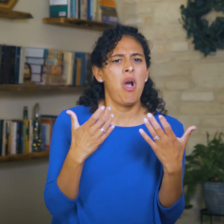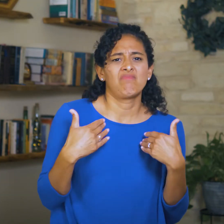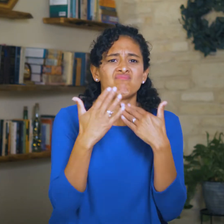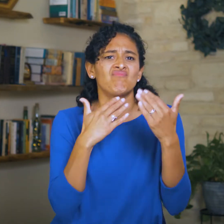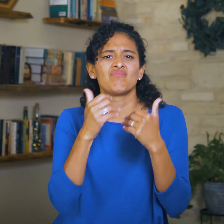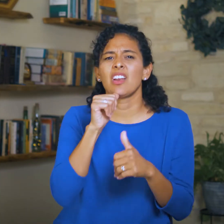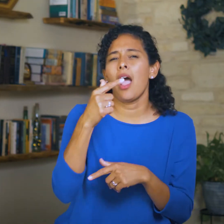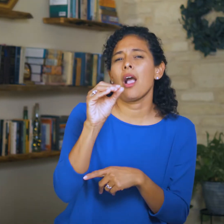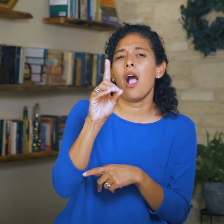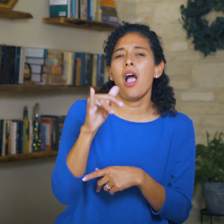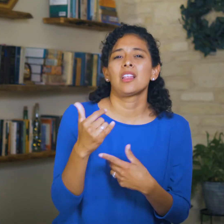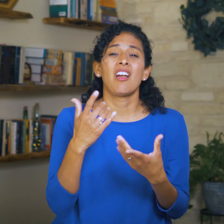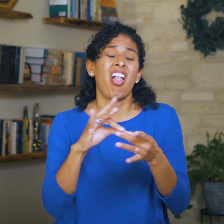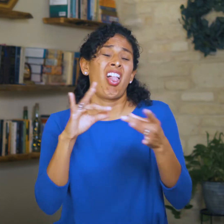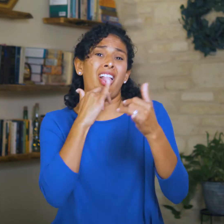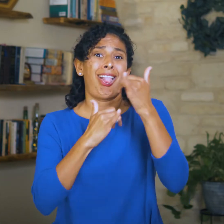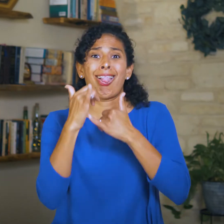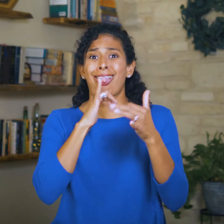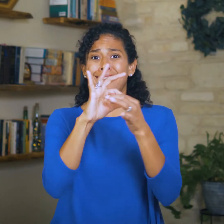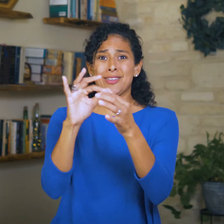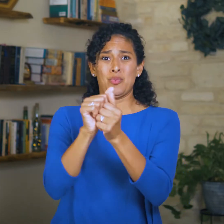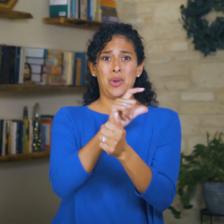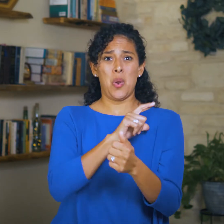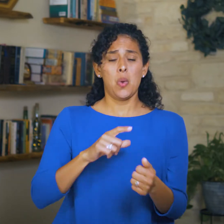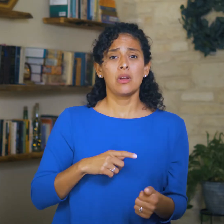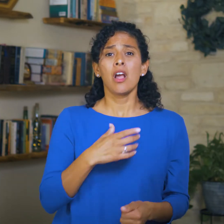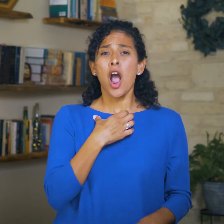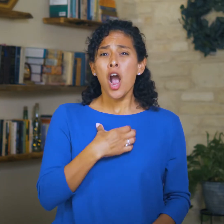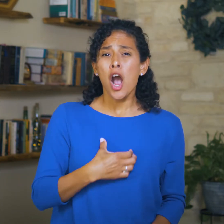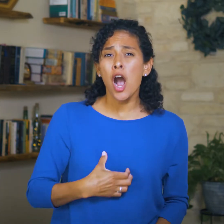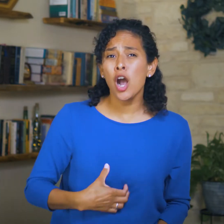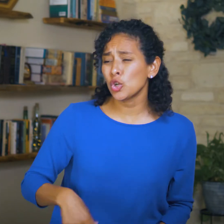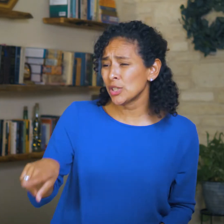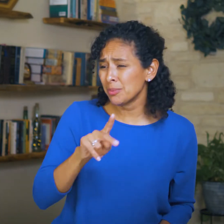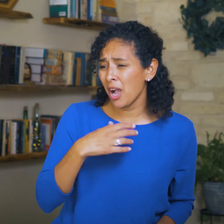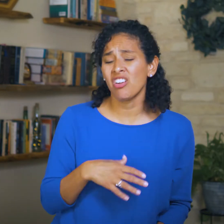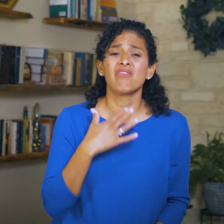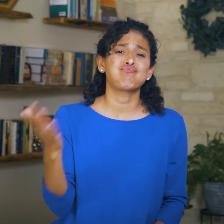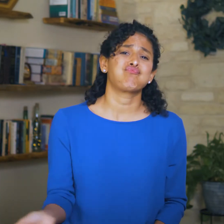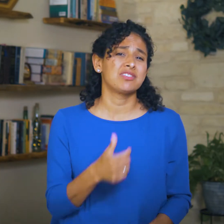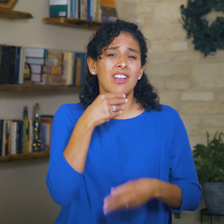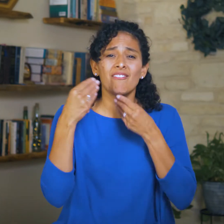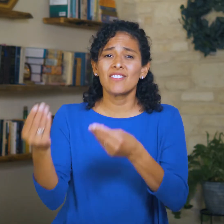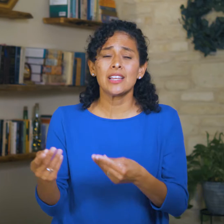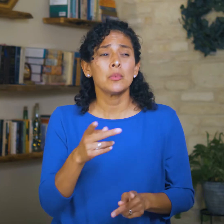to practice ungodliness, to utter error concerning the Lord, to leave the craving of the hungry unsatisfied,